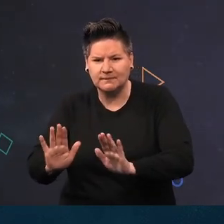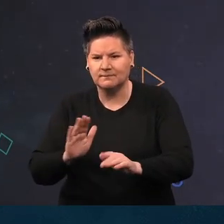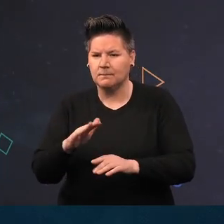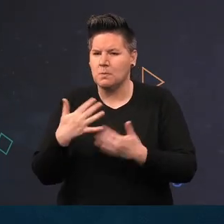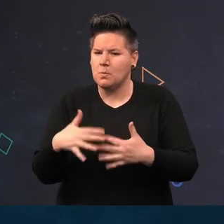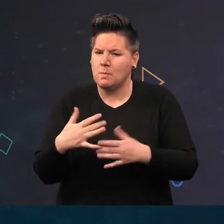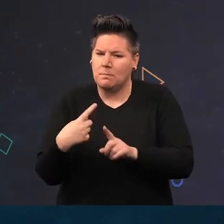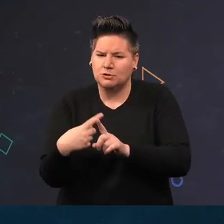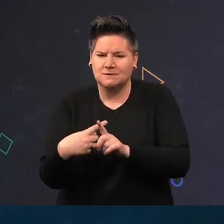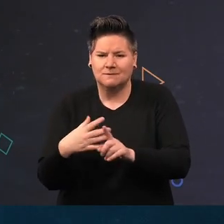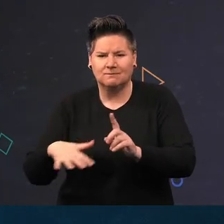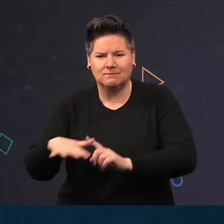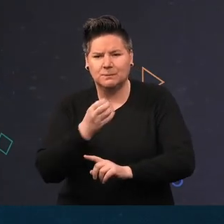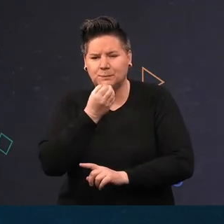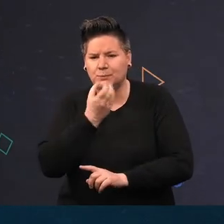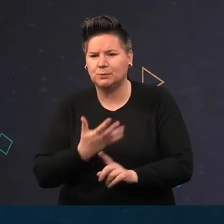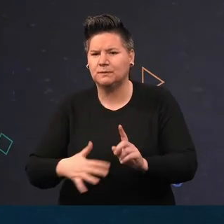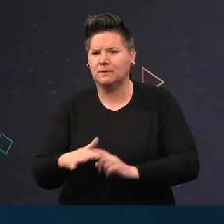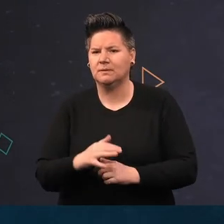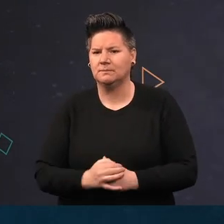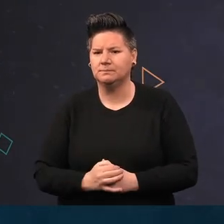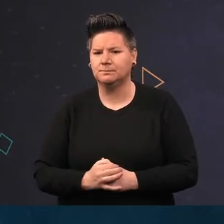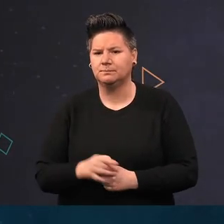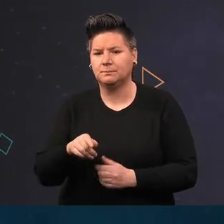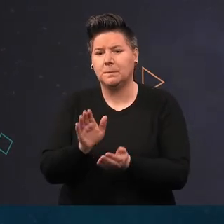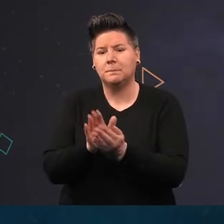with recruitment of juvenile mussels seen in some of these clumps.